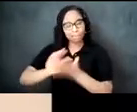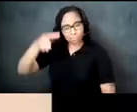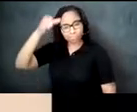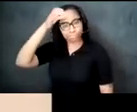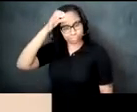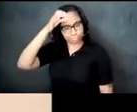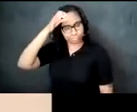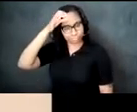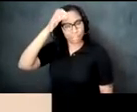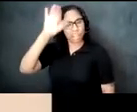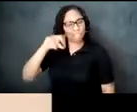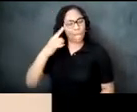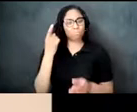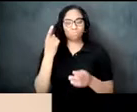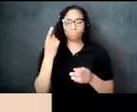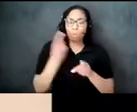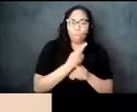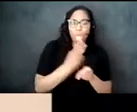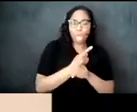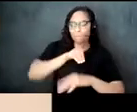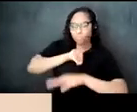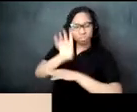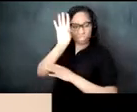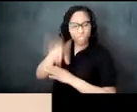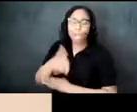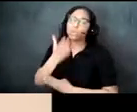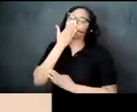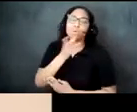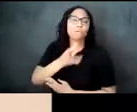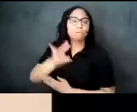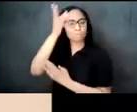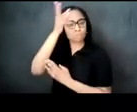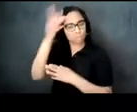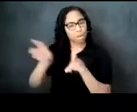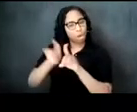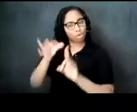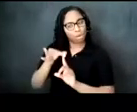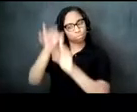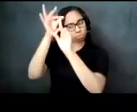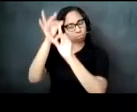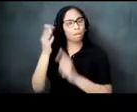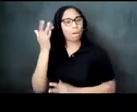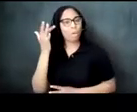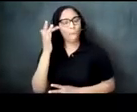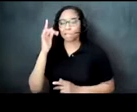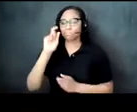of good parents who are also special because they achieved a certain status in order